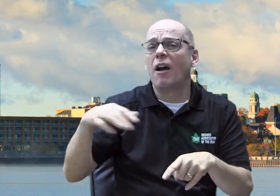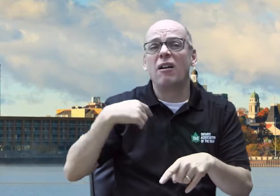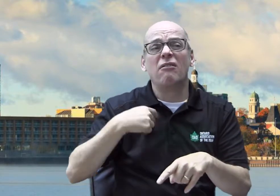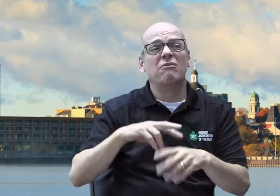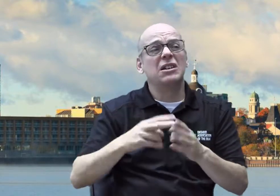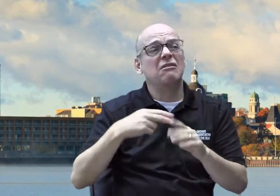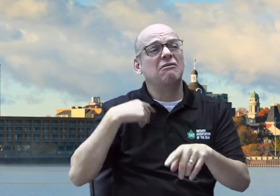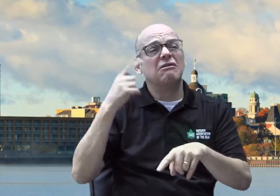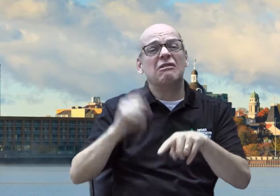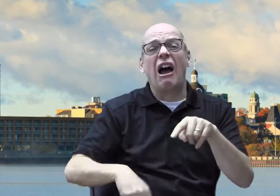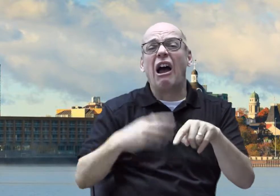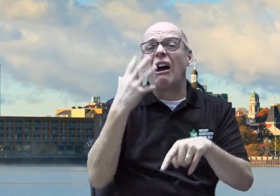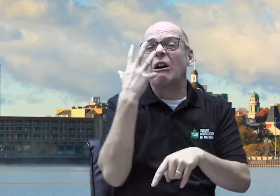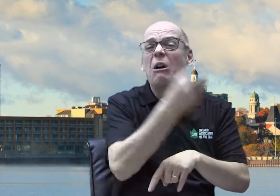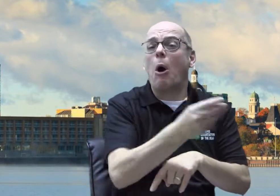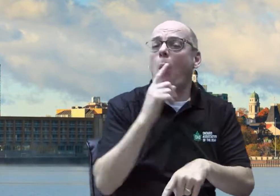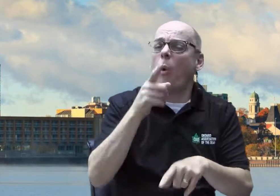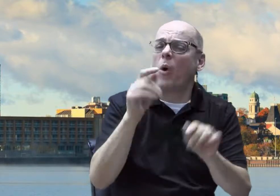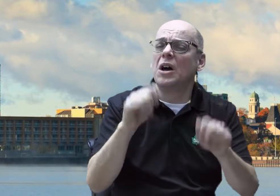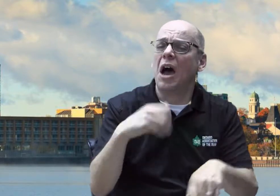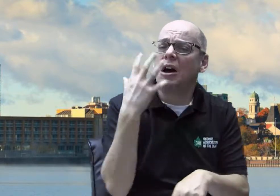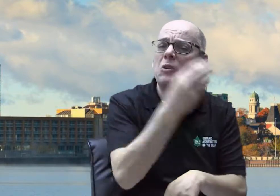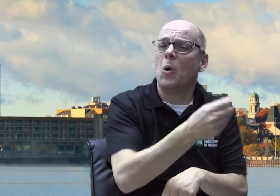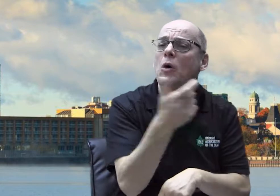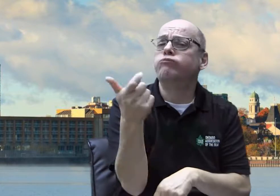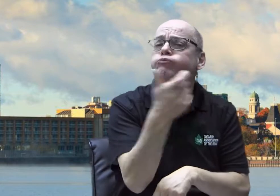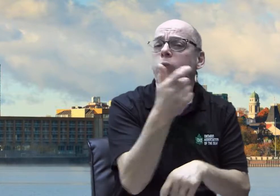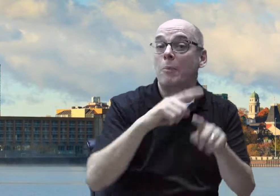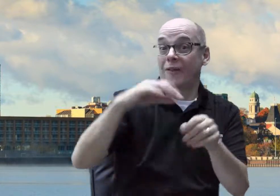does that mean you can't go? No not at all! You can come and watch!